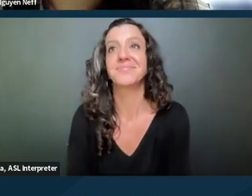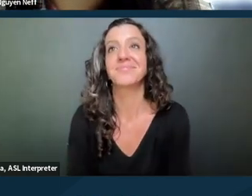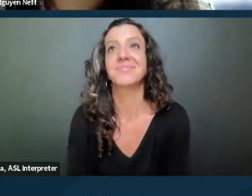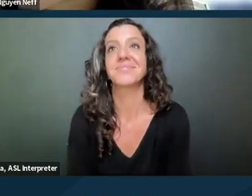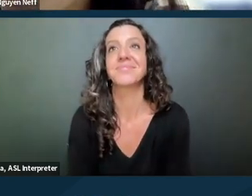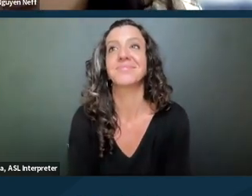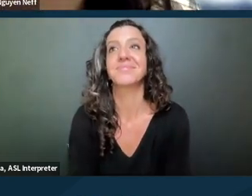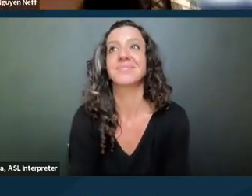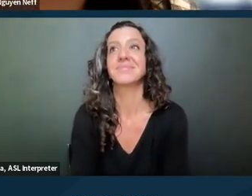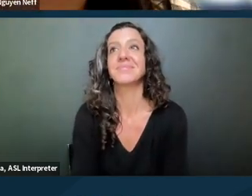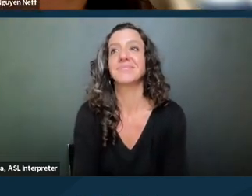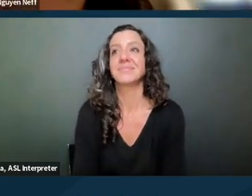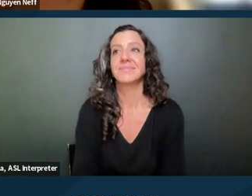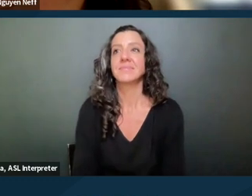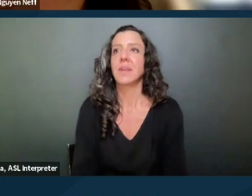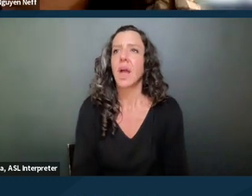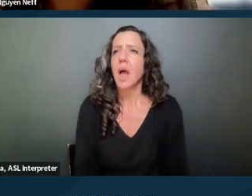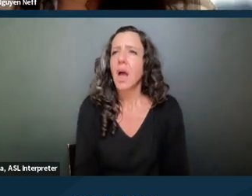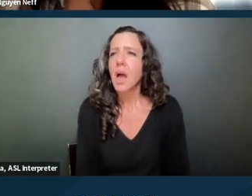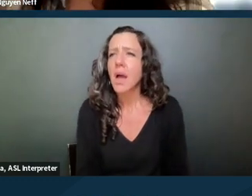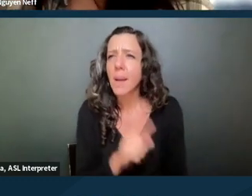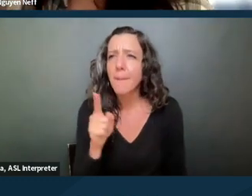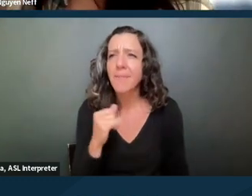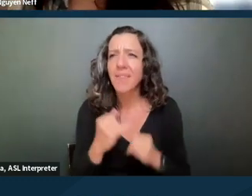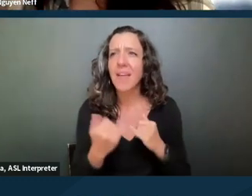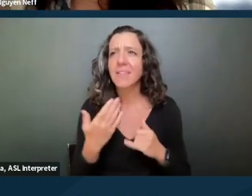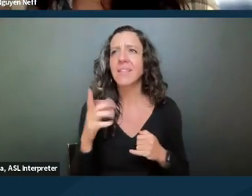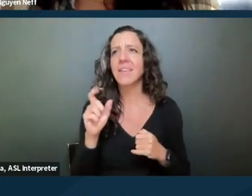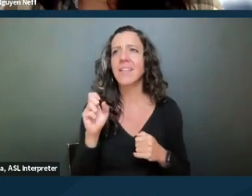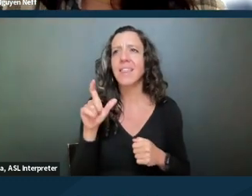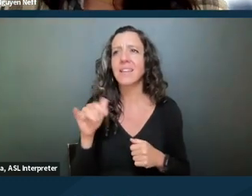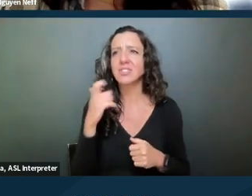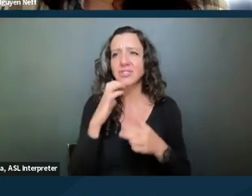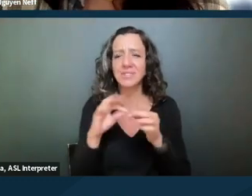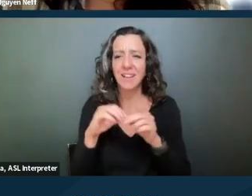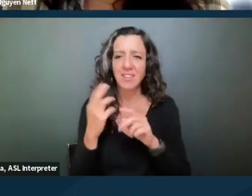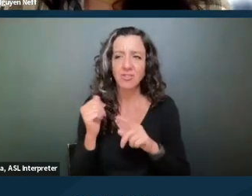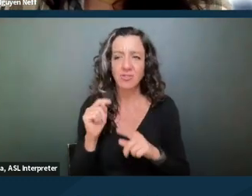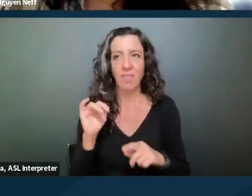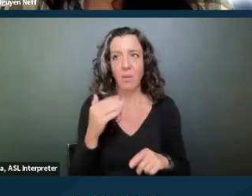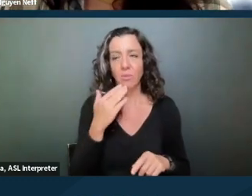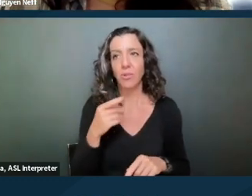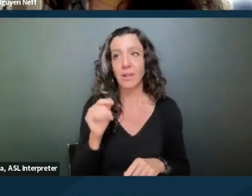And I think the last thing Leslie said in the chat was good. I think if I was the attorney here,